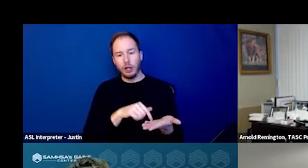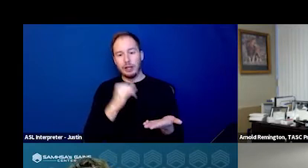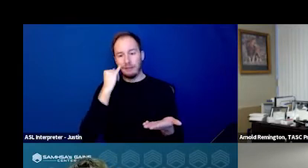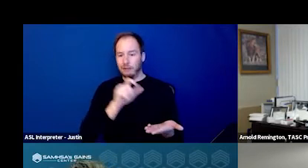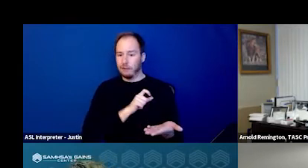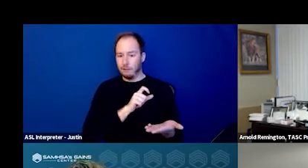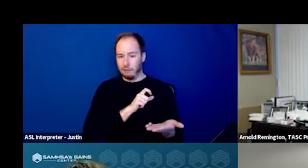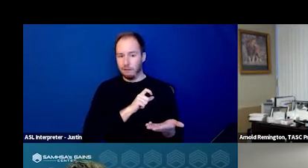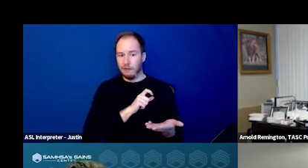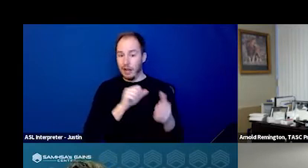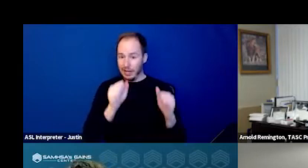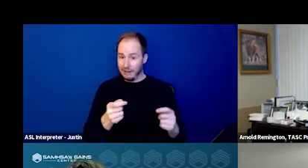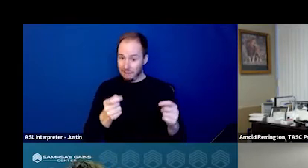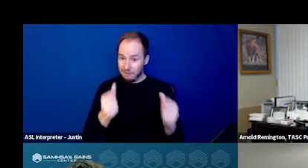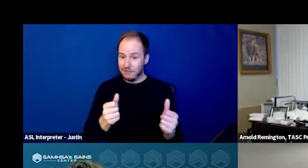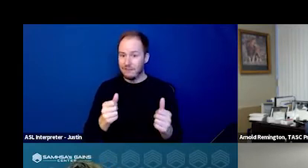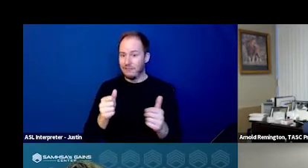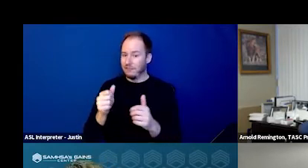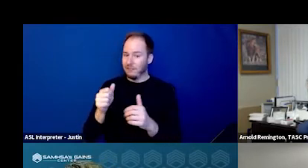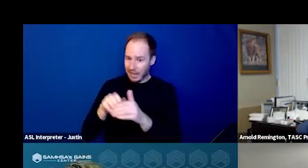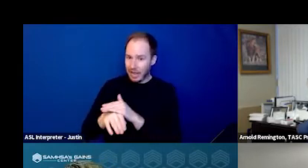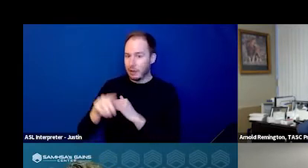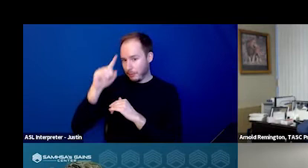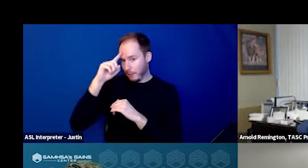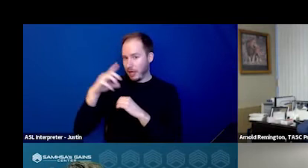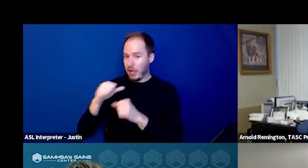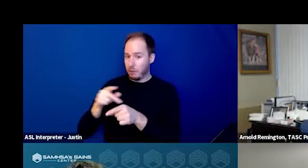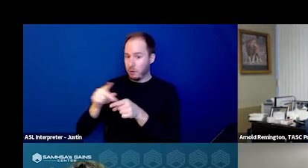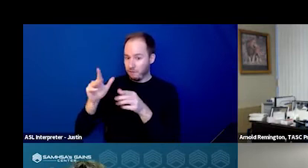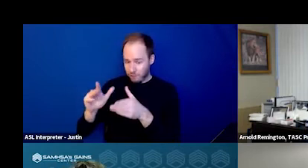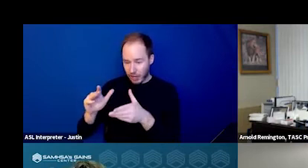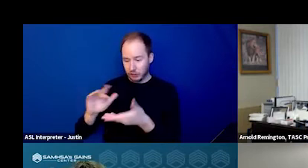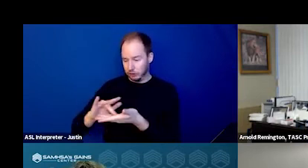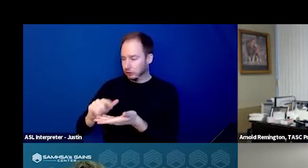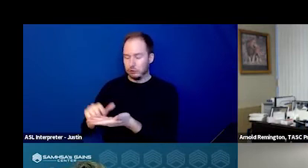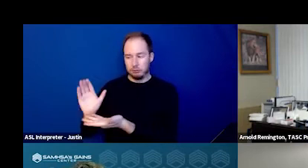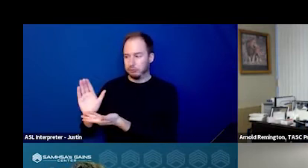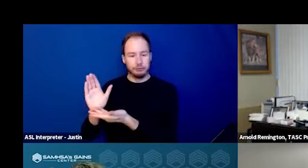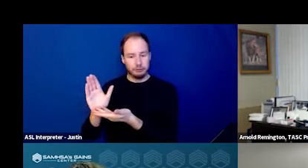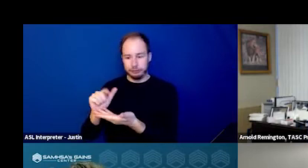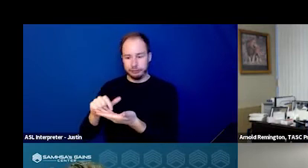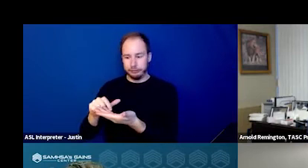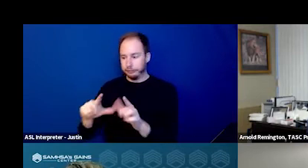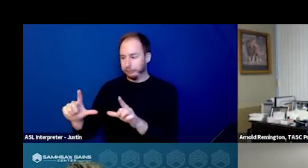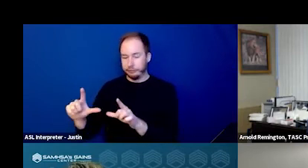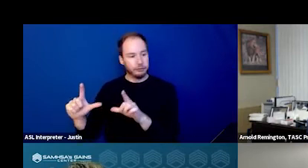officer can quickly access a mental health professional through the iPad and be able to touch one icon on the screen